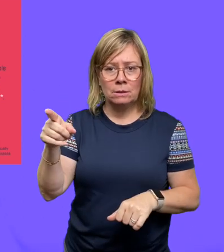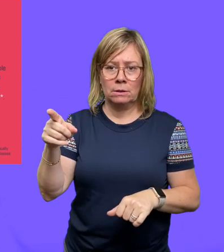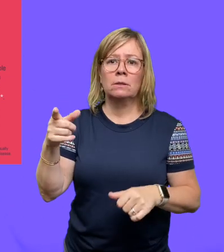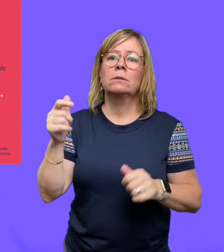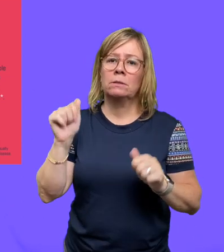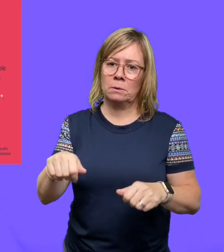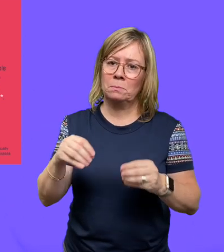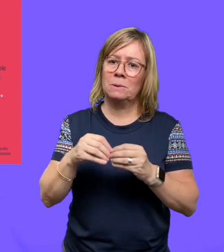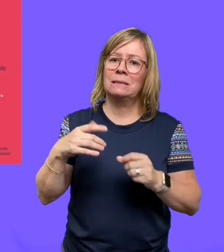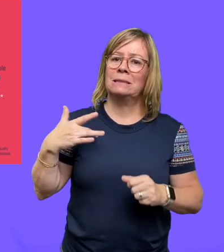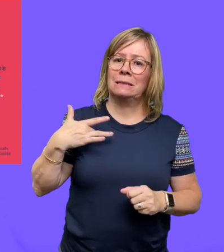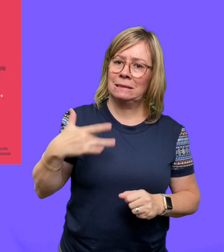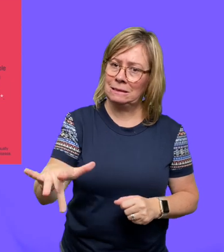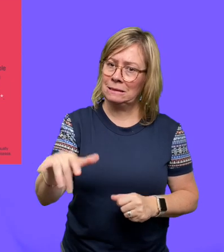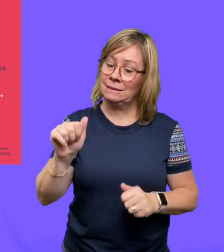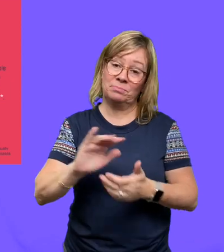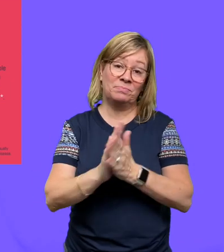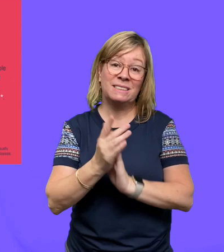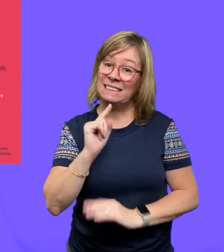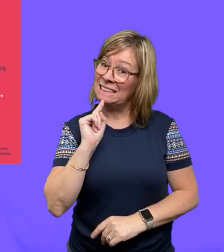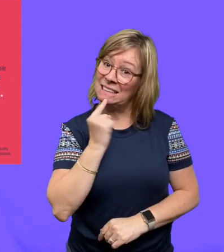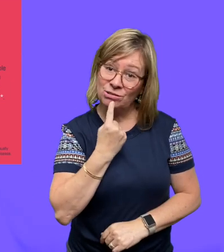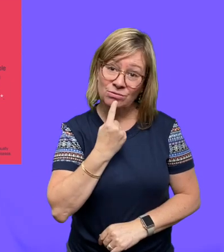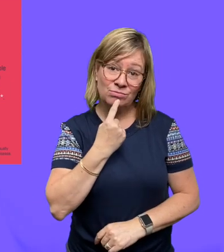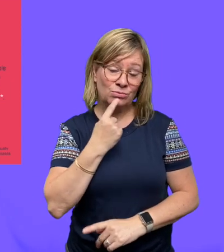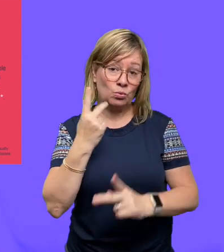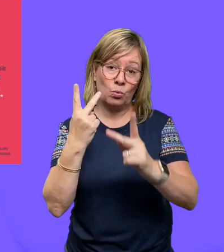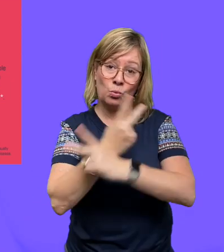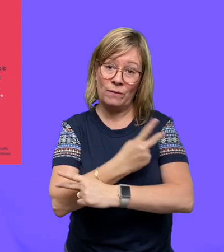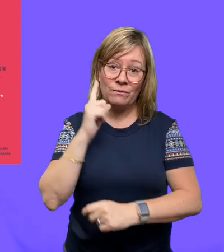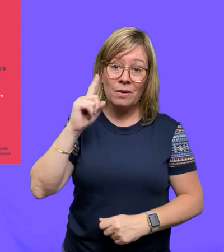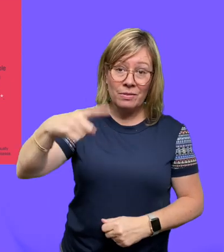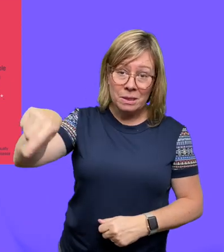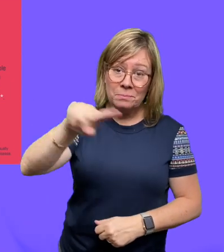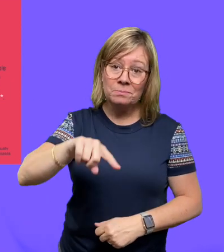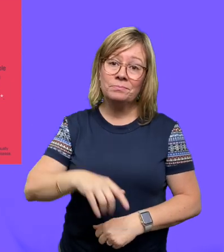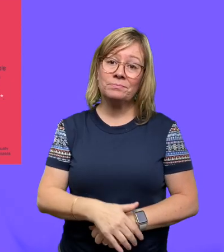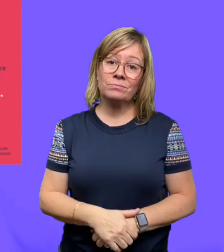are more likely to have a serious infection.